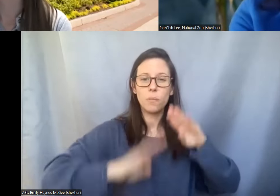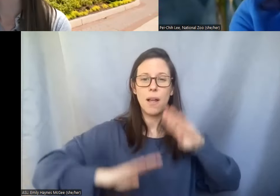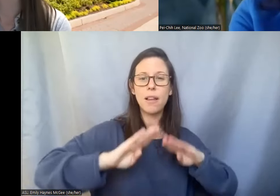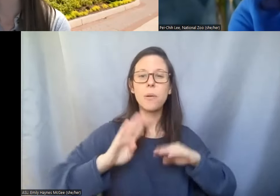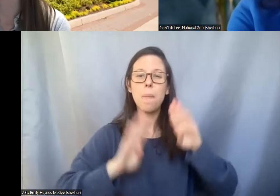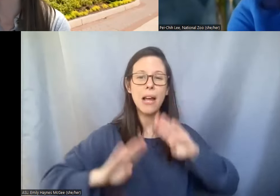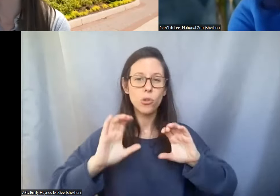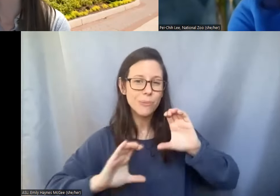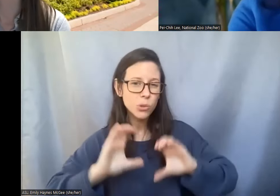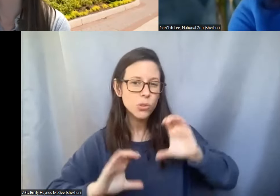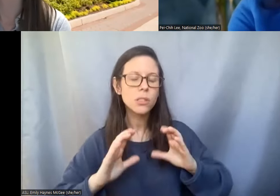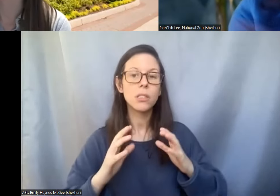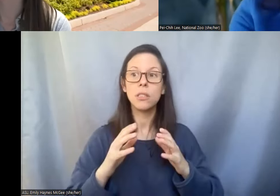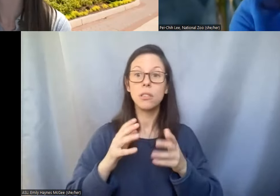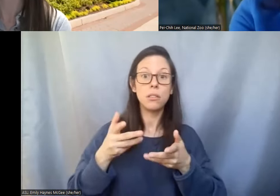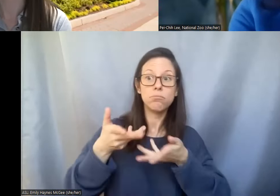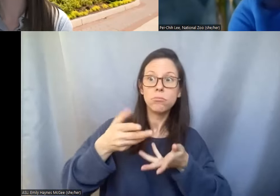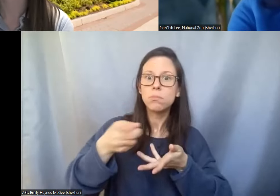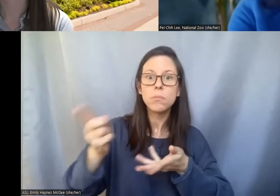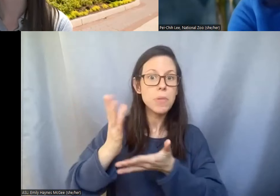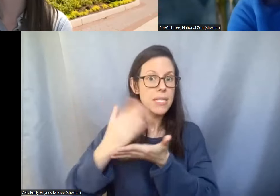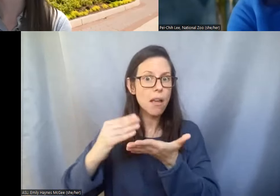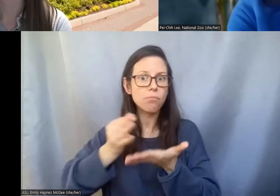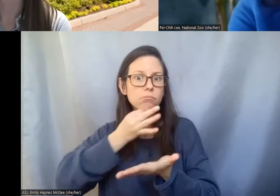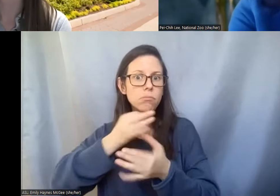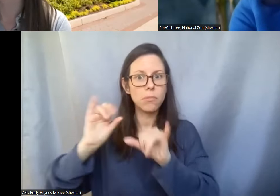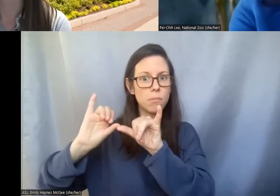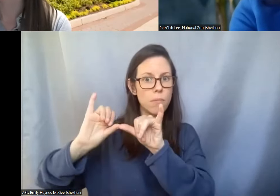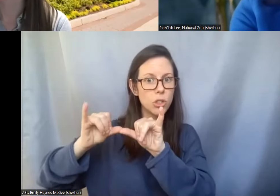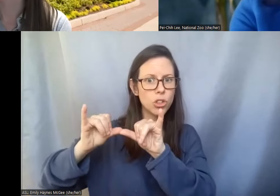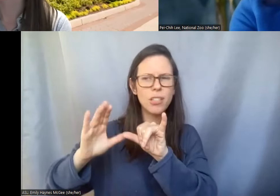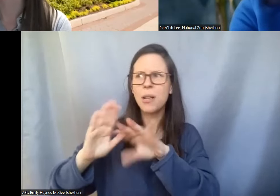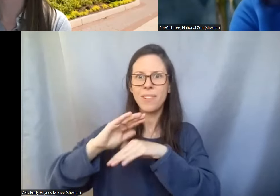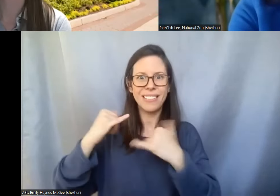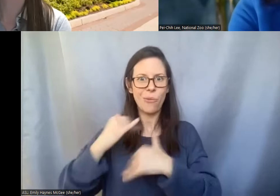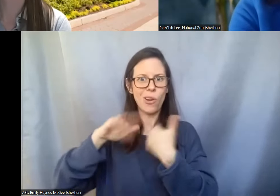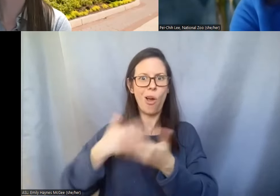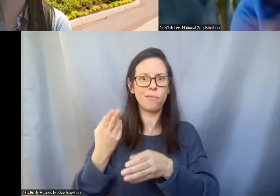people whose background is in engineering but somehow we're all now working together trying